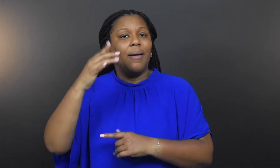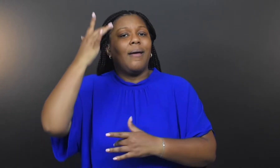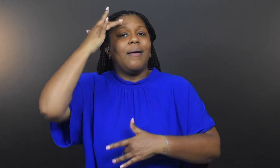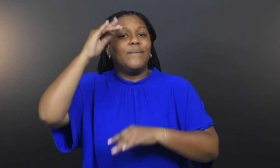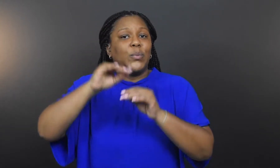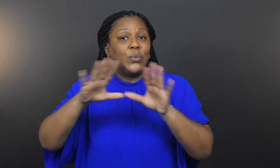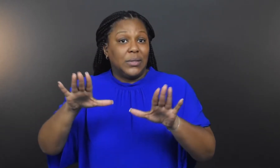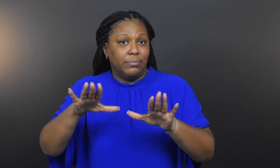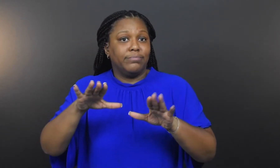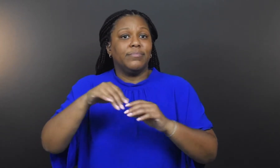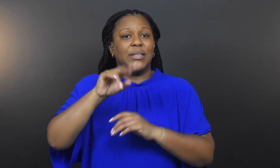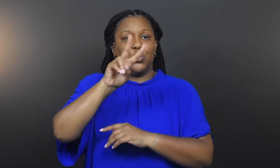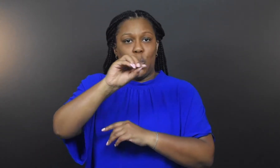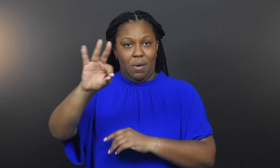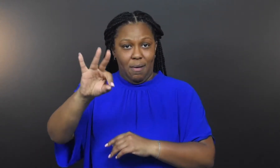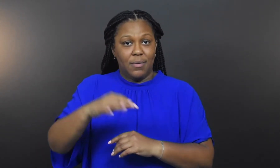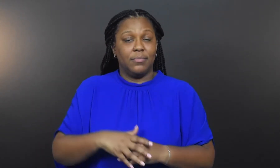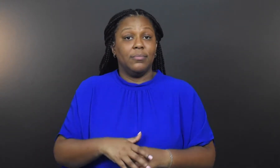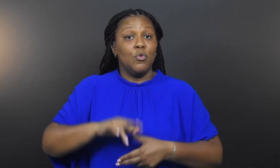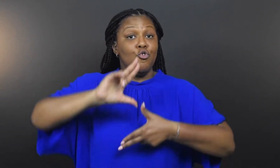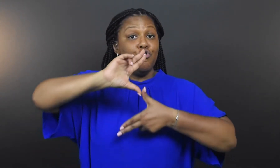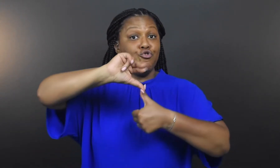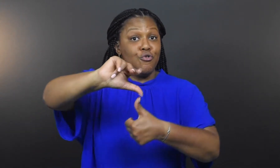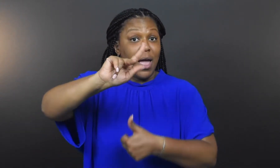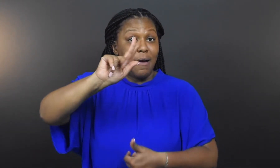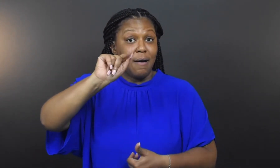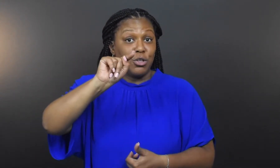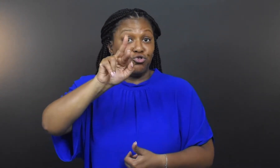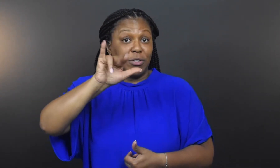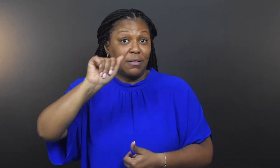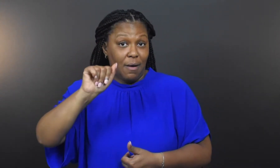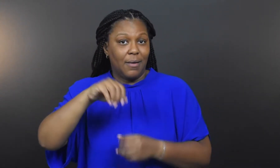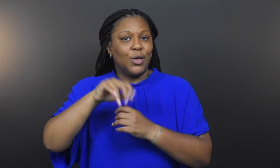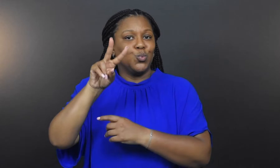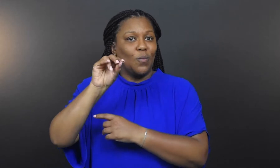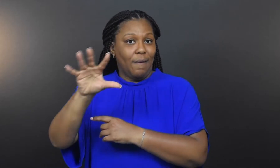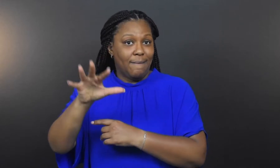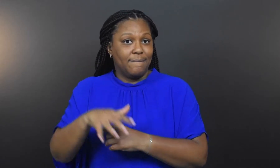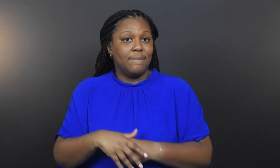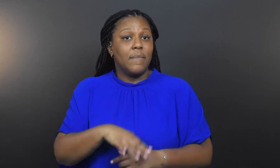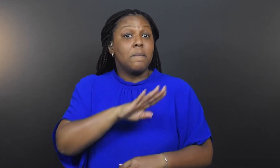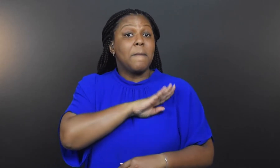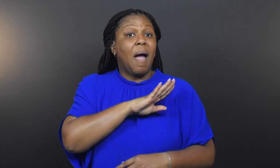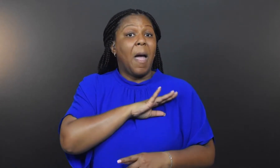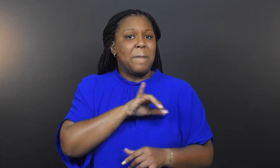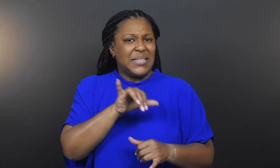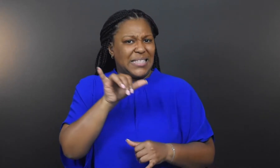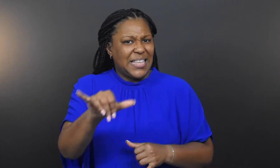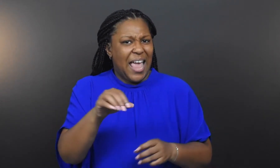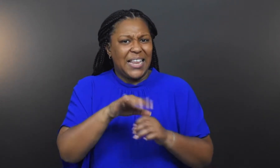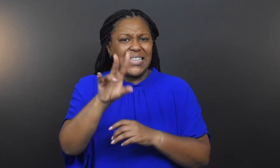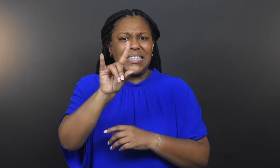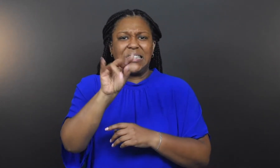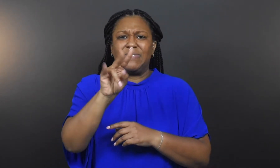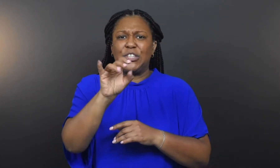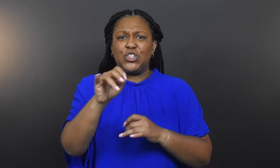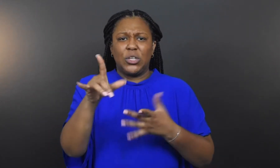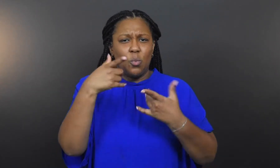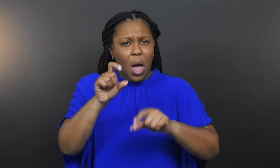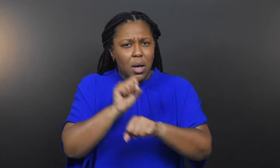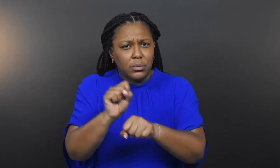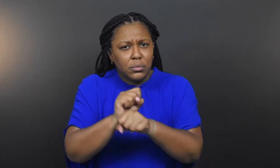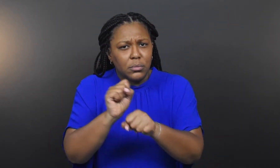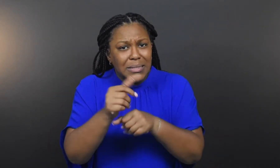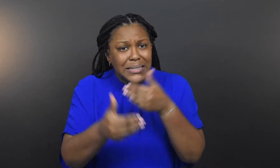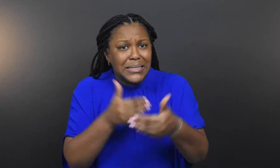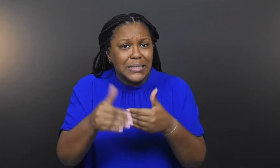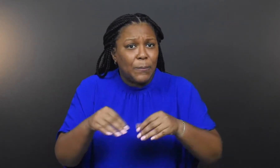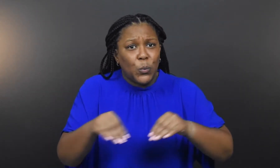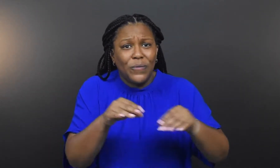outbreak in 2014, the H1N1 influenza outbreak in 2009, and Hurricane Katrina in 2005.